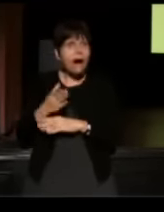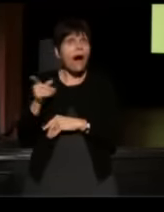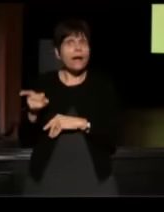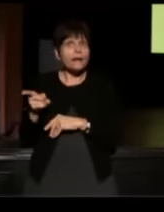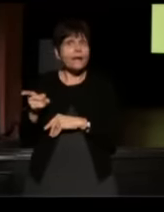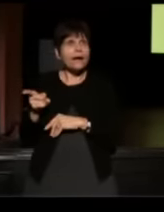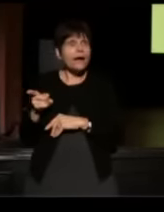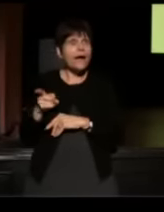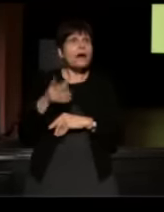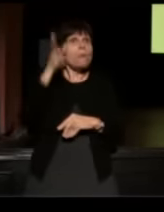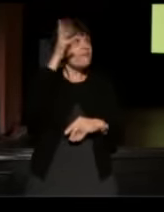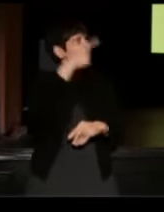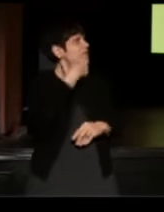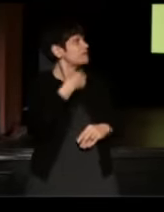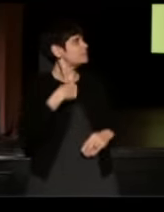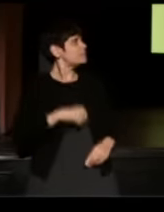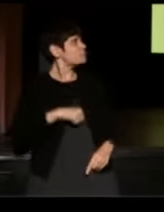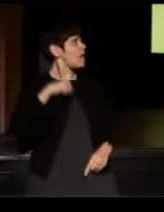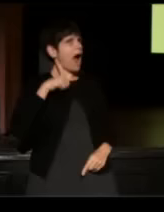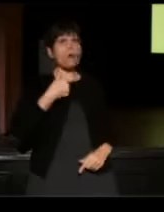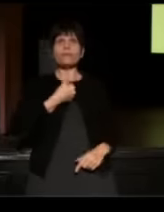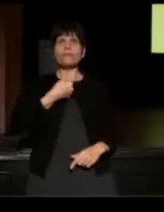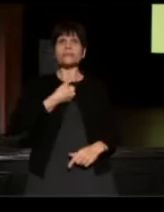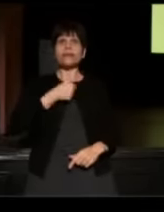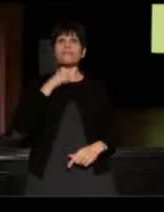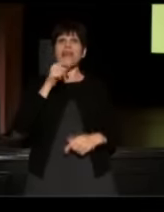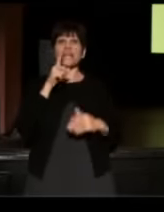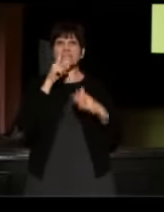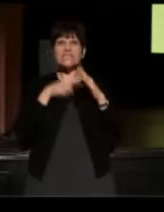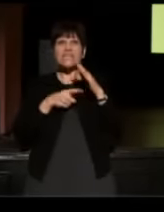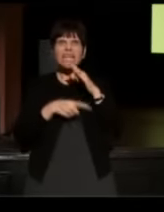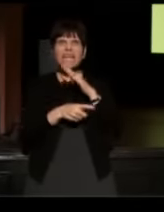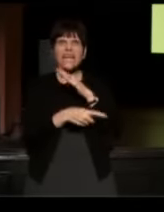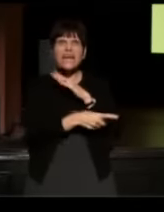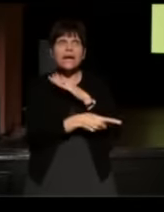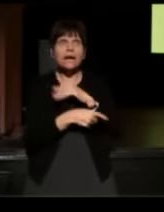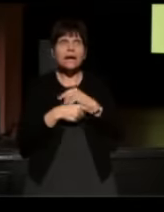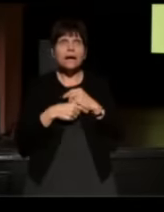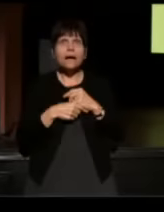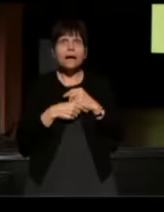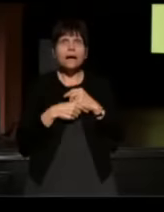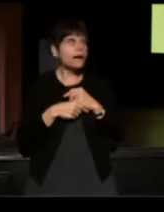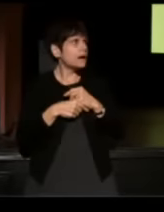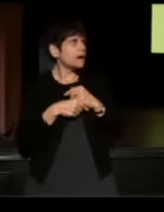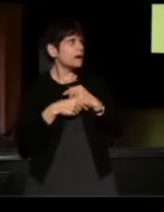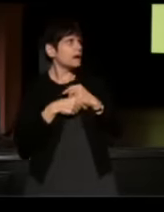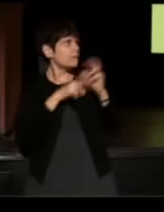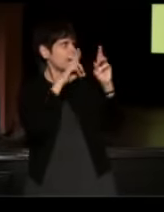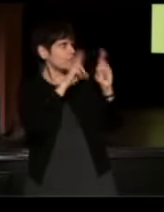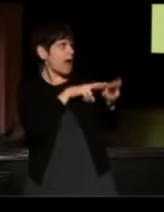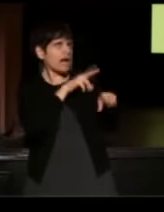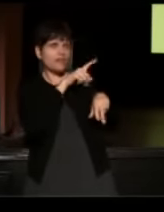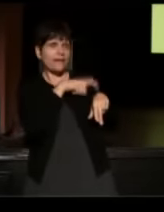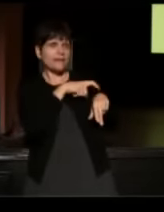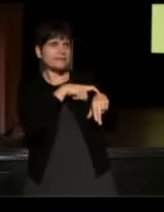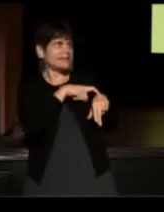my father tells me to be proud of myself and not sneak. My reaction at the time was to get out in the hayfield